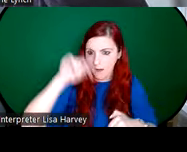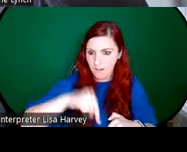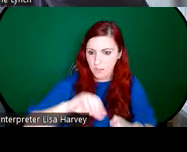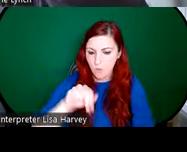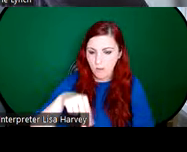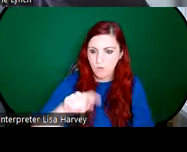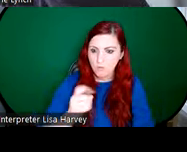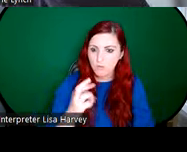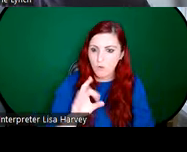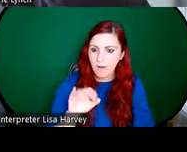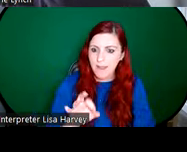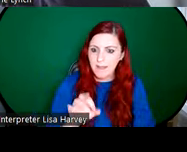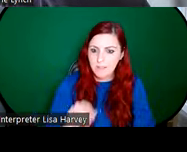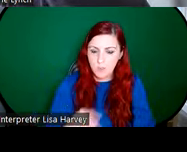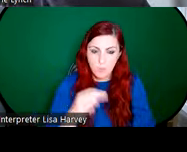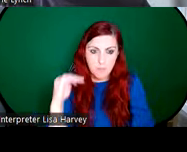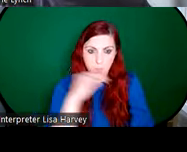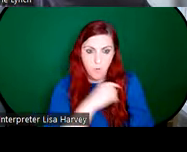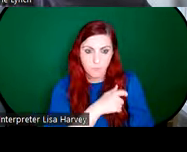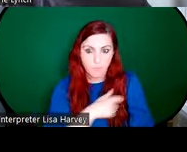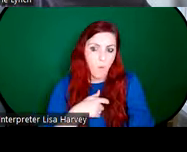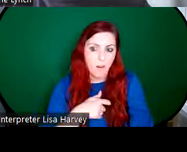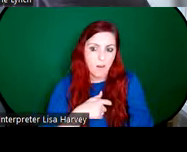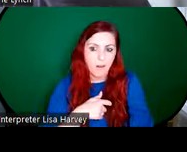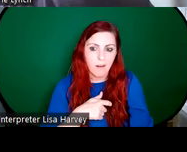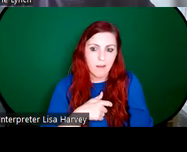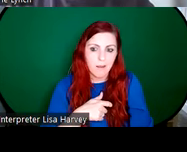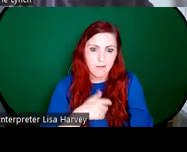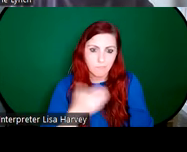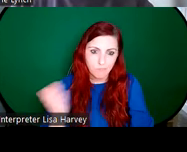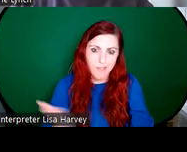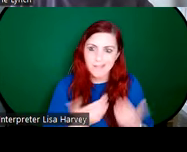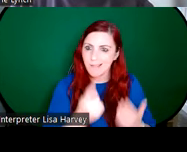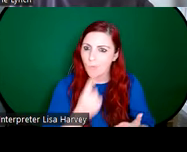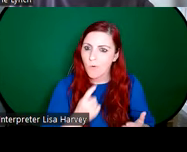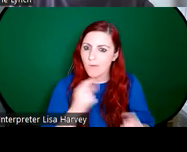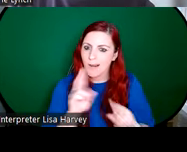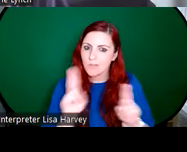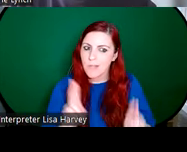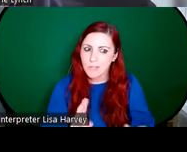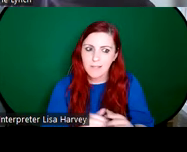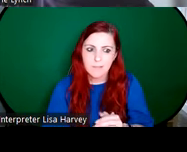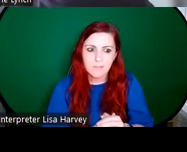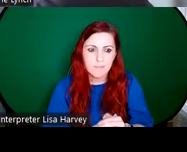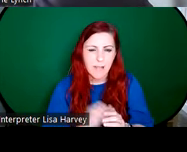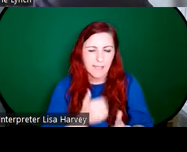Geddes played a really important role in this respect. So L'll keep moving. This